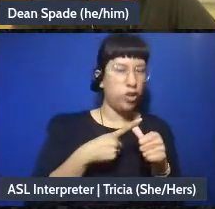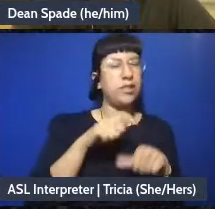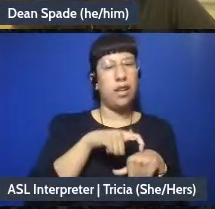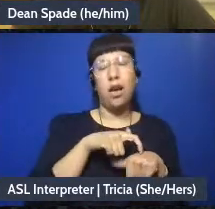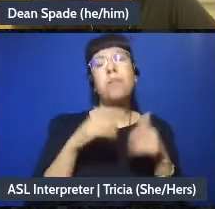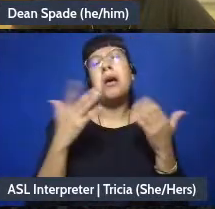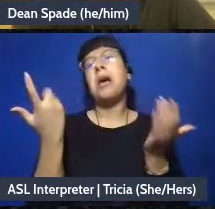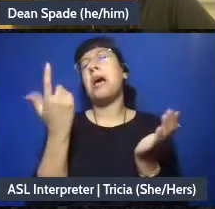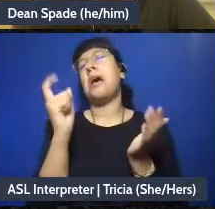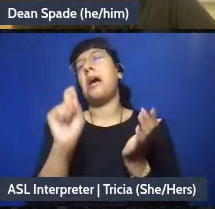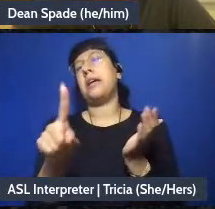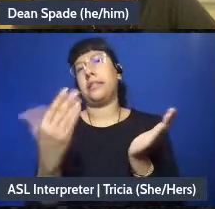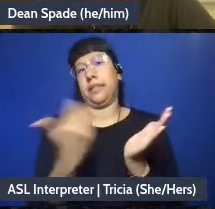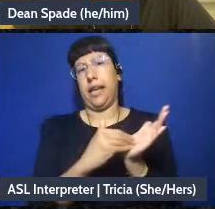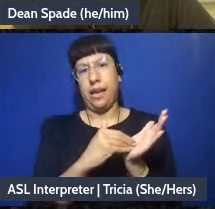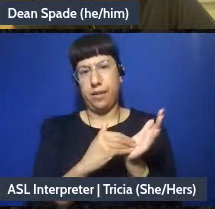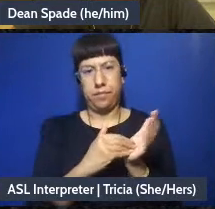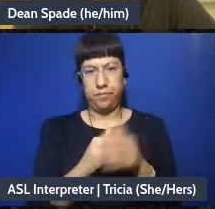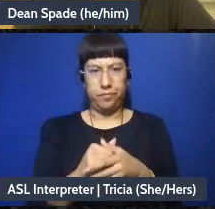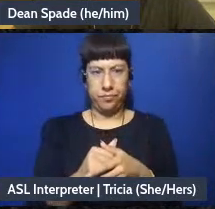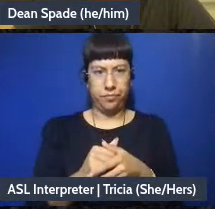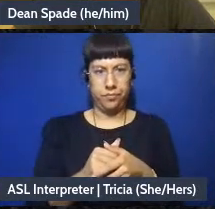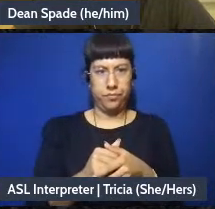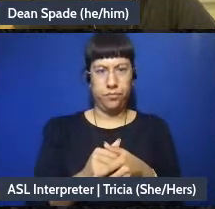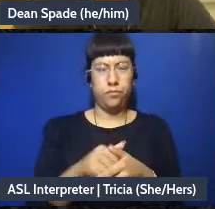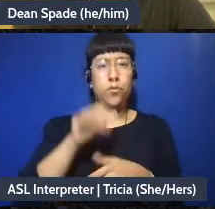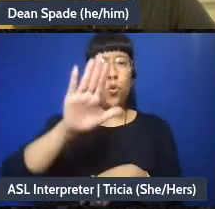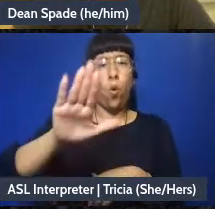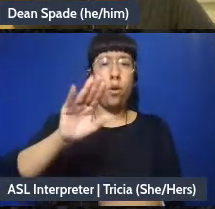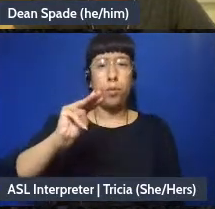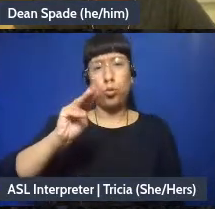What does your group your mutual aid group provide? So if you're part of a group already,